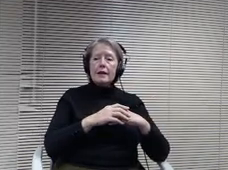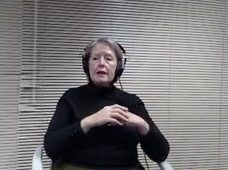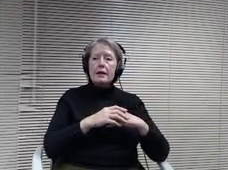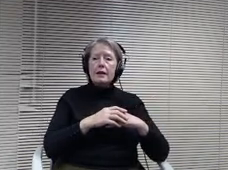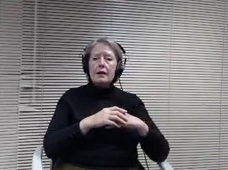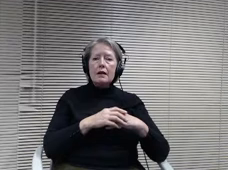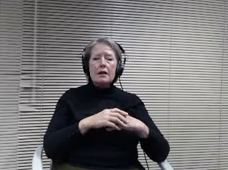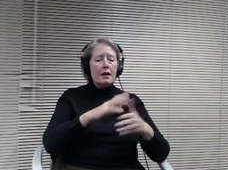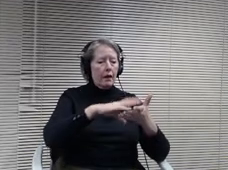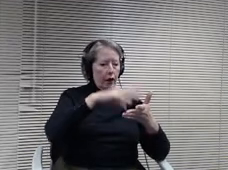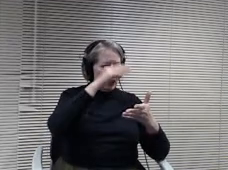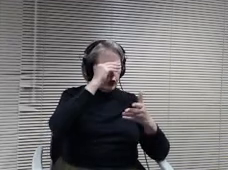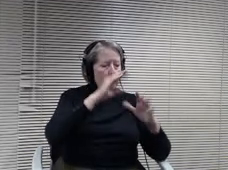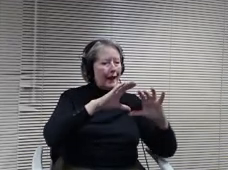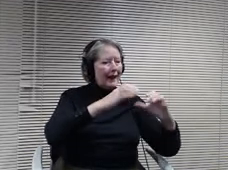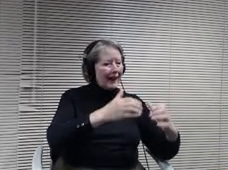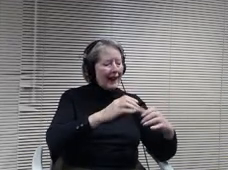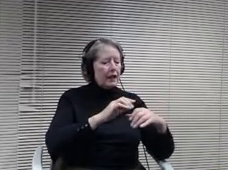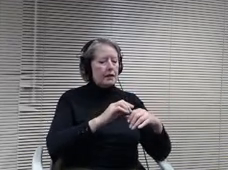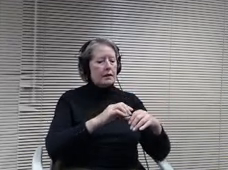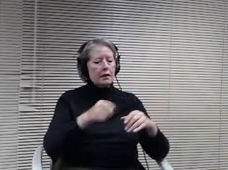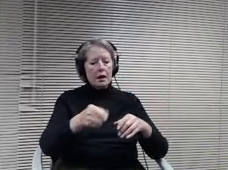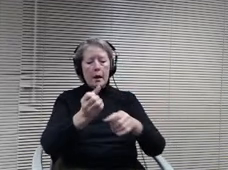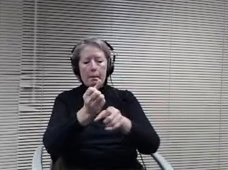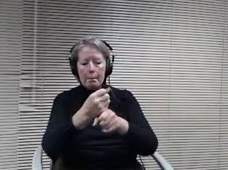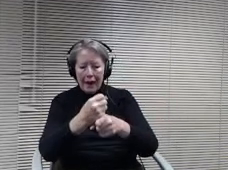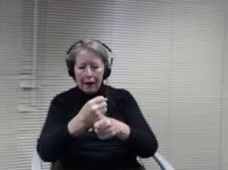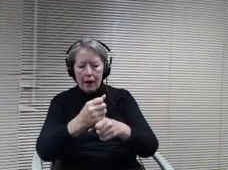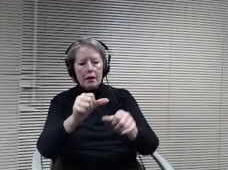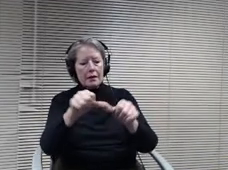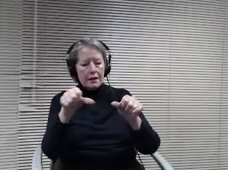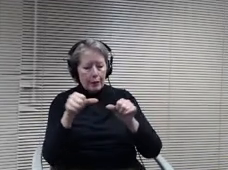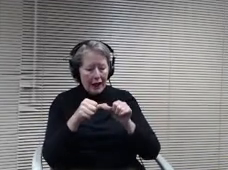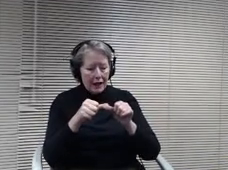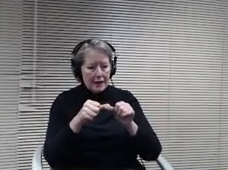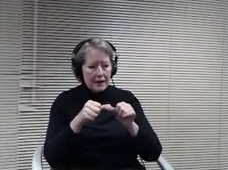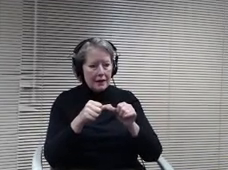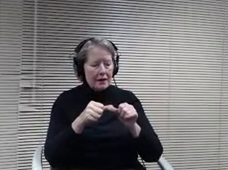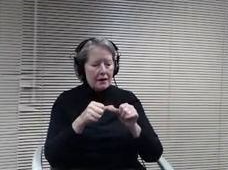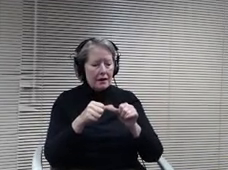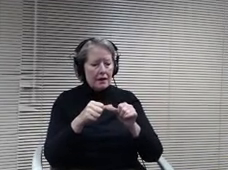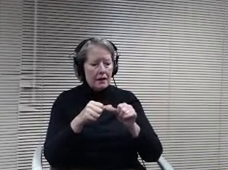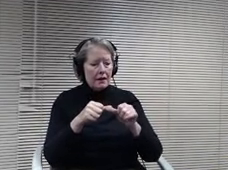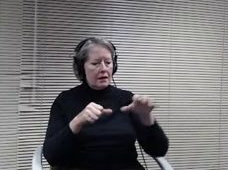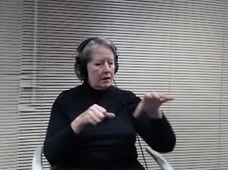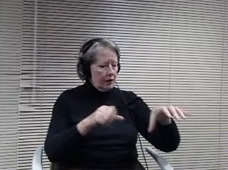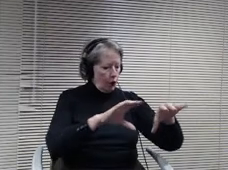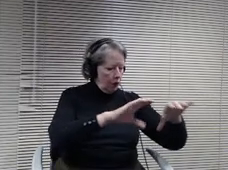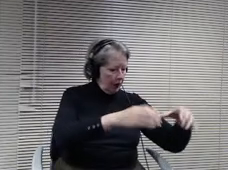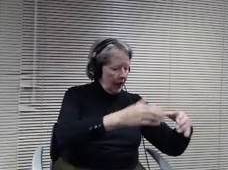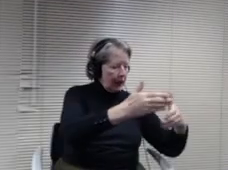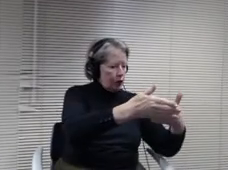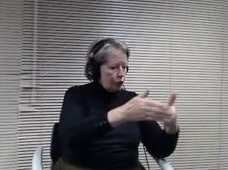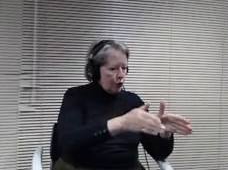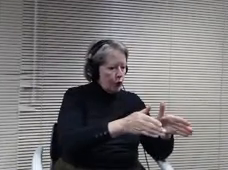space that you have makerspace? I mentioned the fact that it's having a classroom next to the area where they would have the